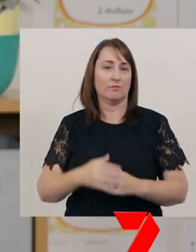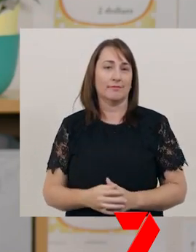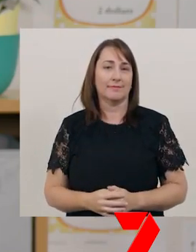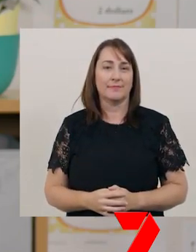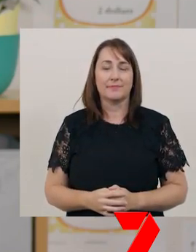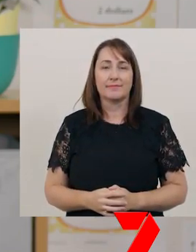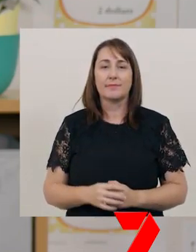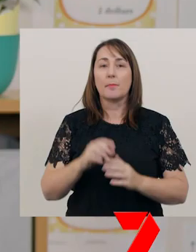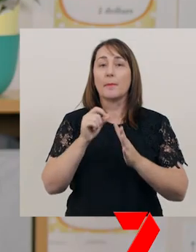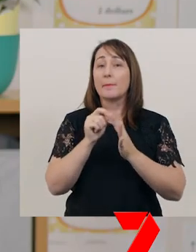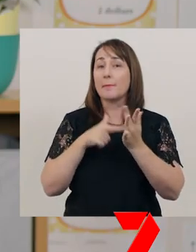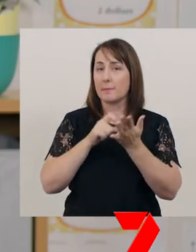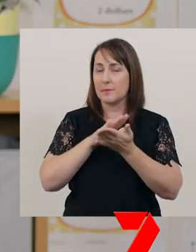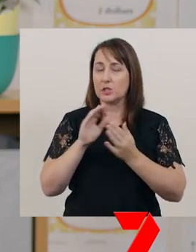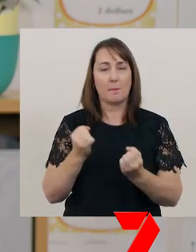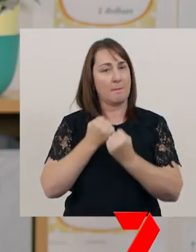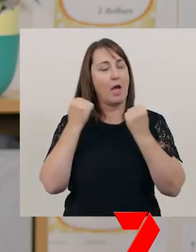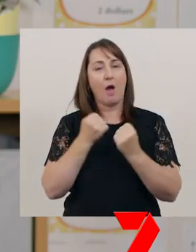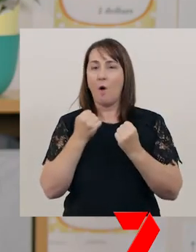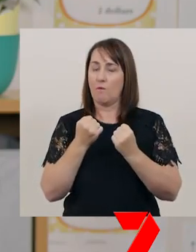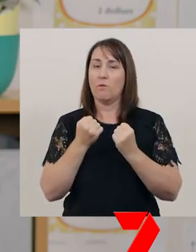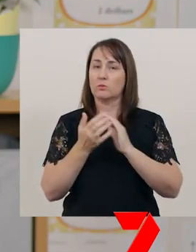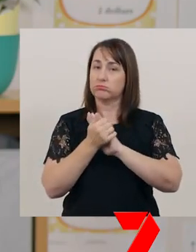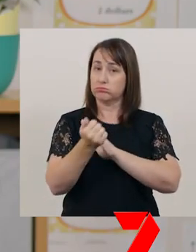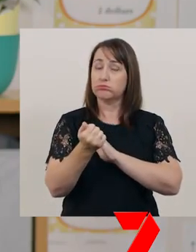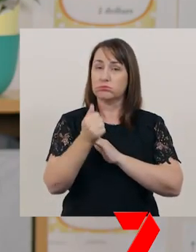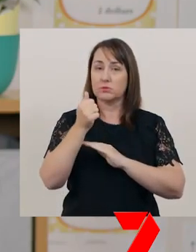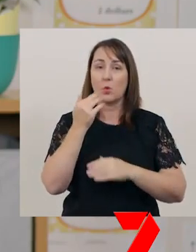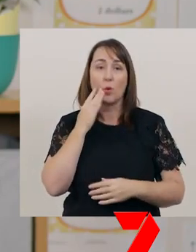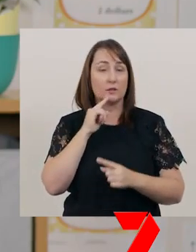Pitch is powerful tool that we can use when we are speaking.